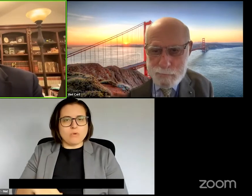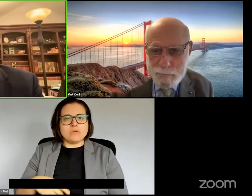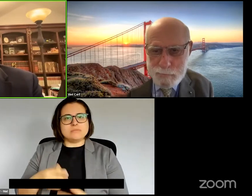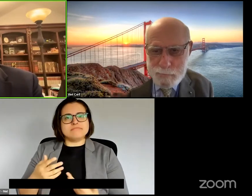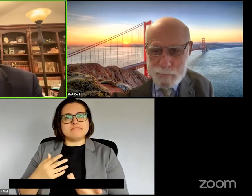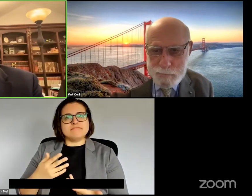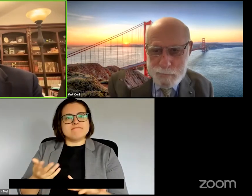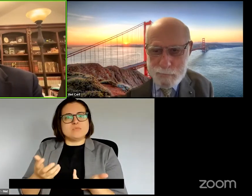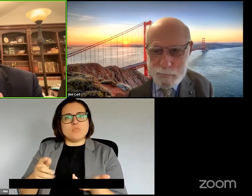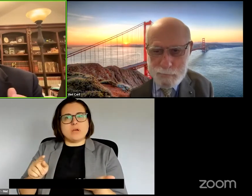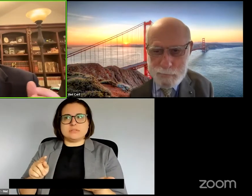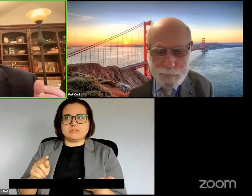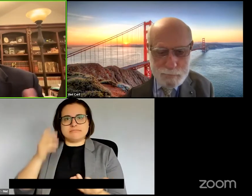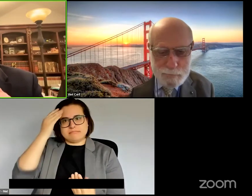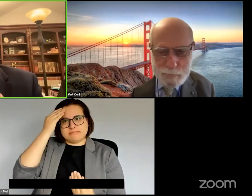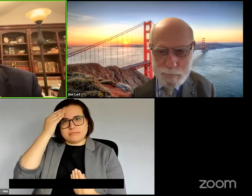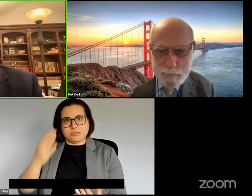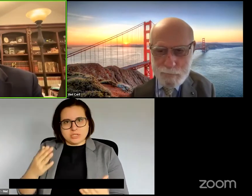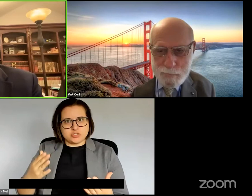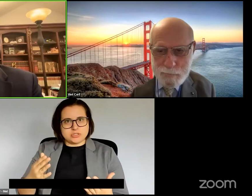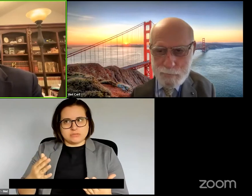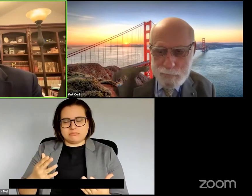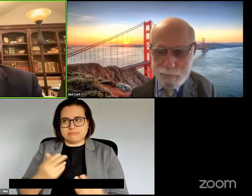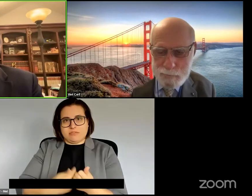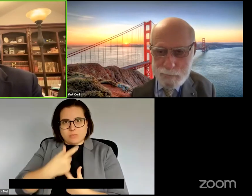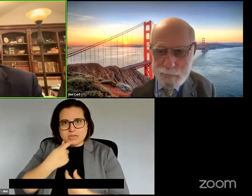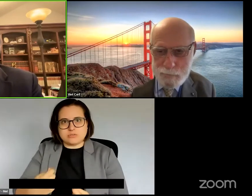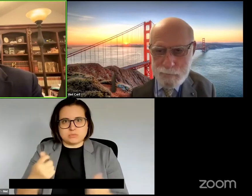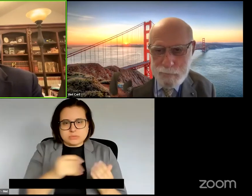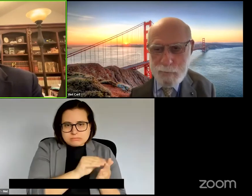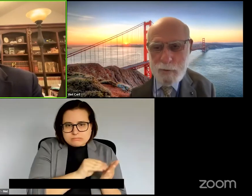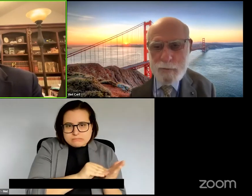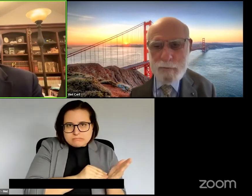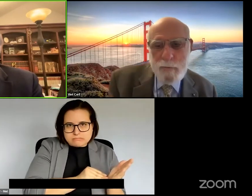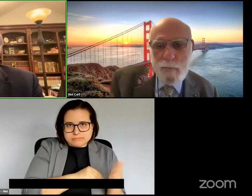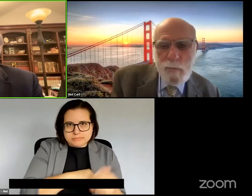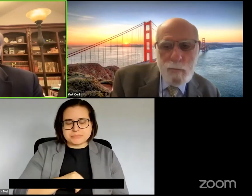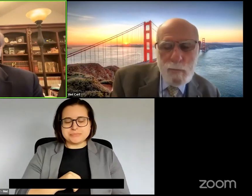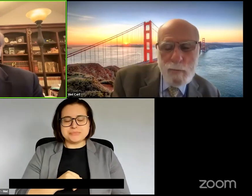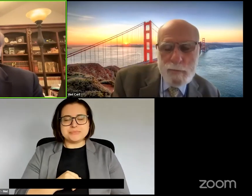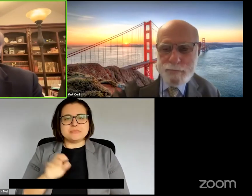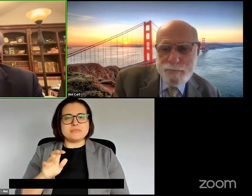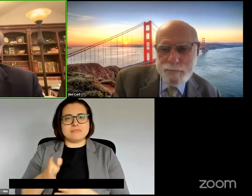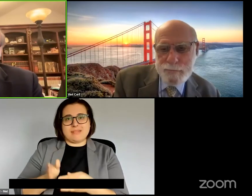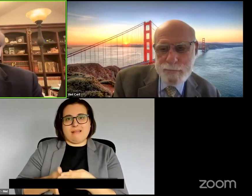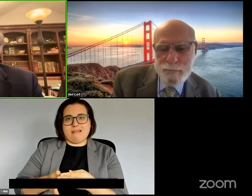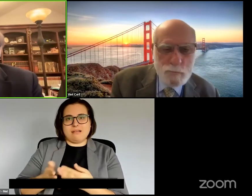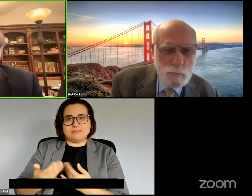this information captured and that roundtable at the end of the day will be a chance to